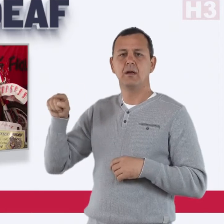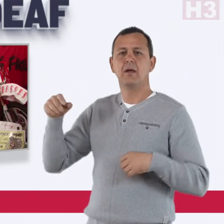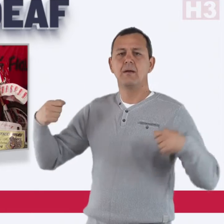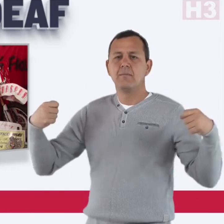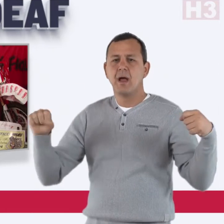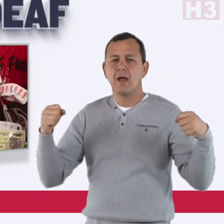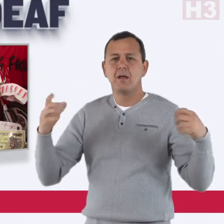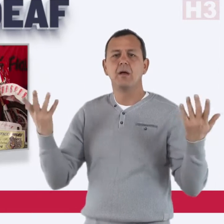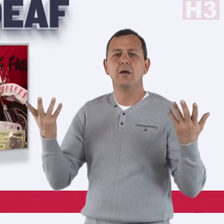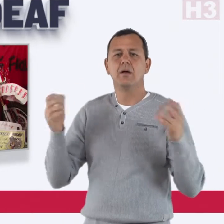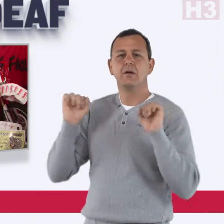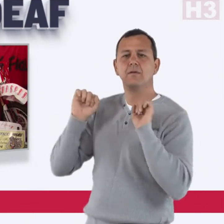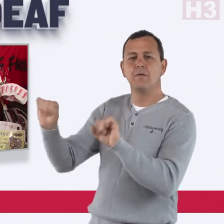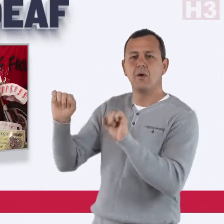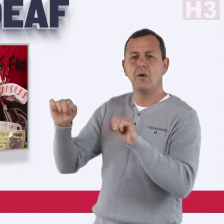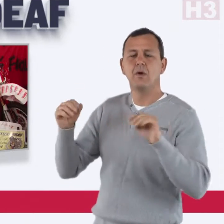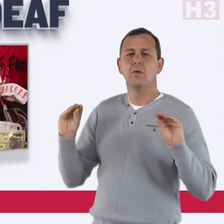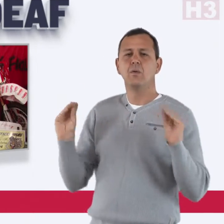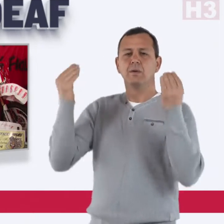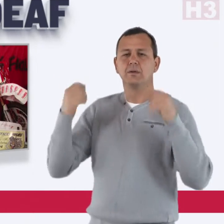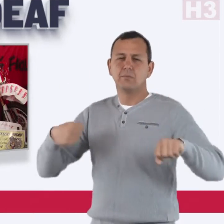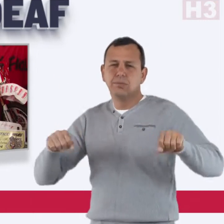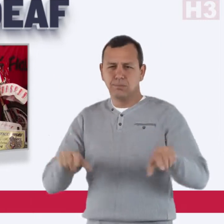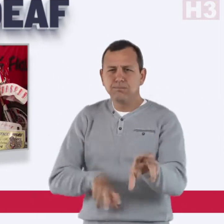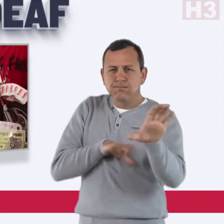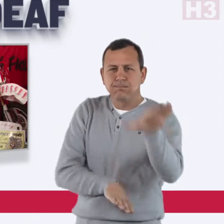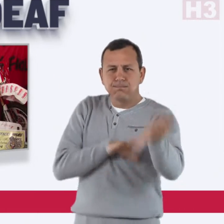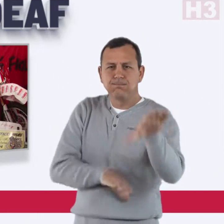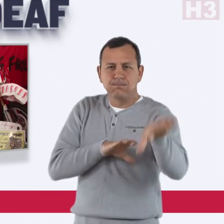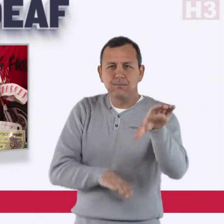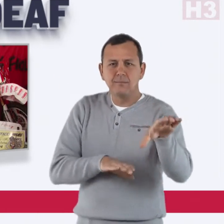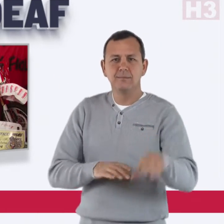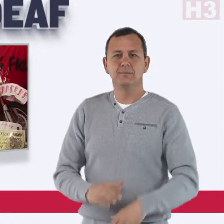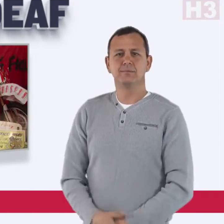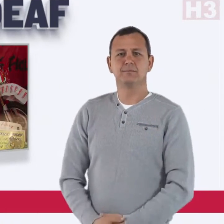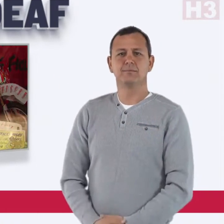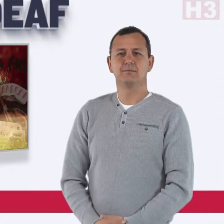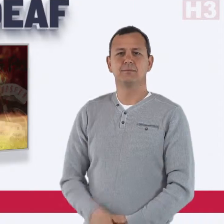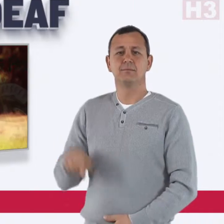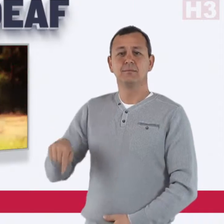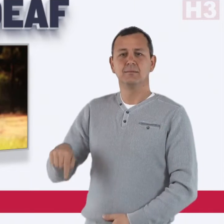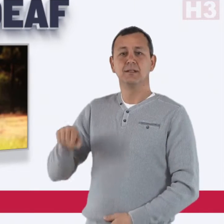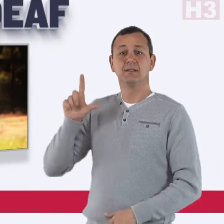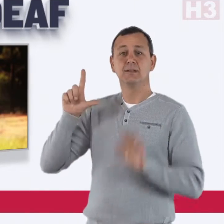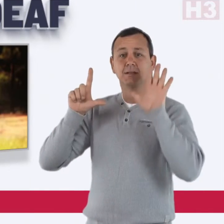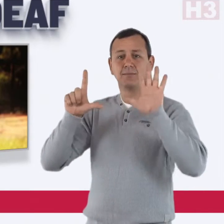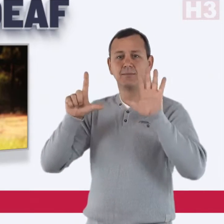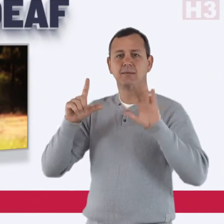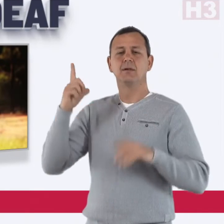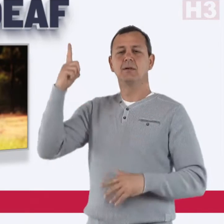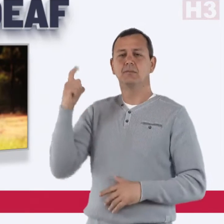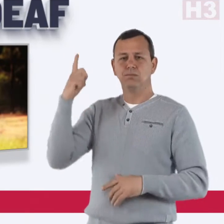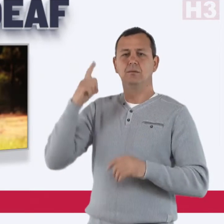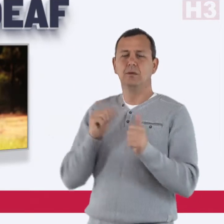bike for very young riders. At seven, she